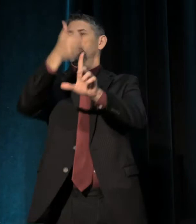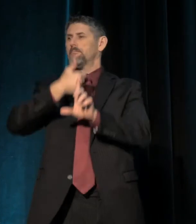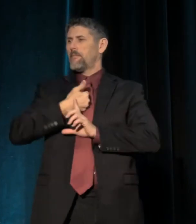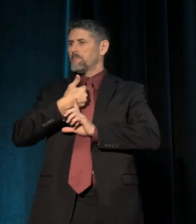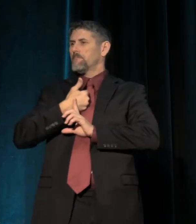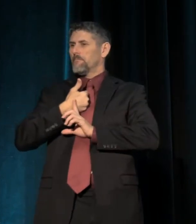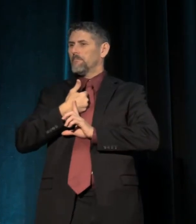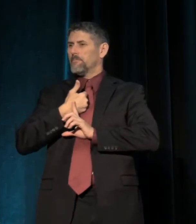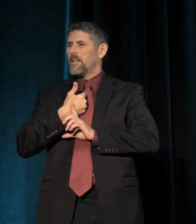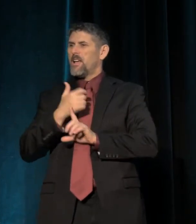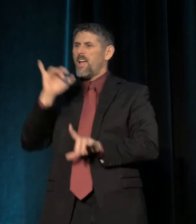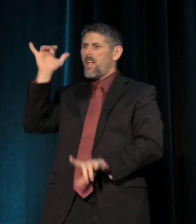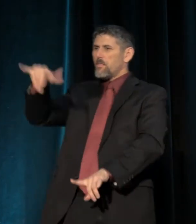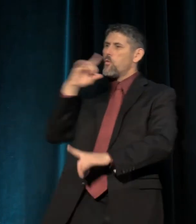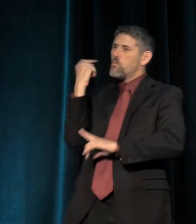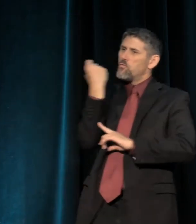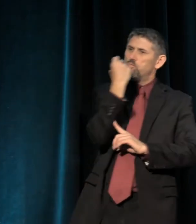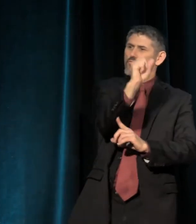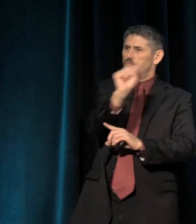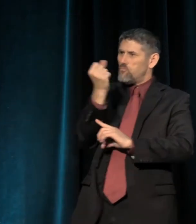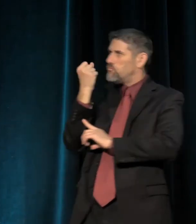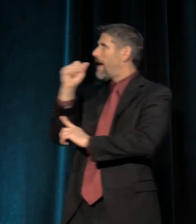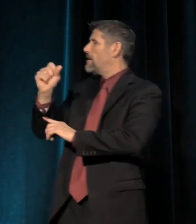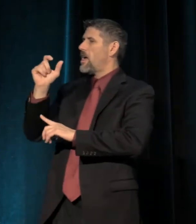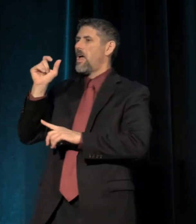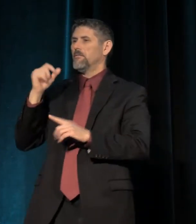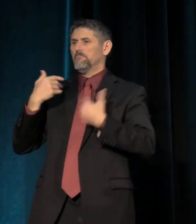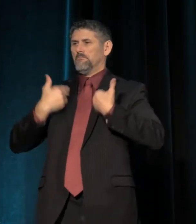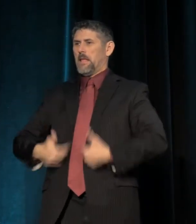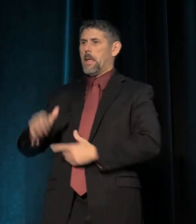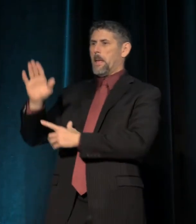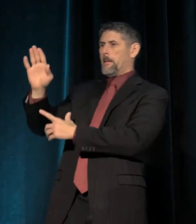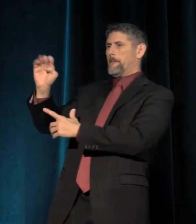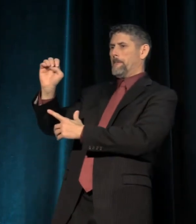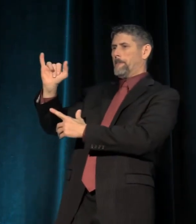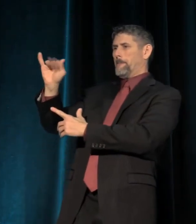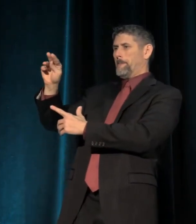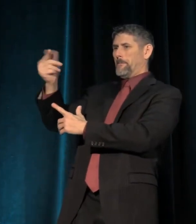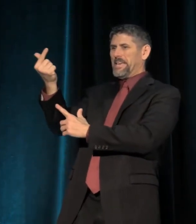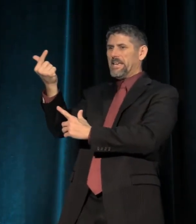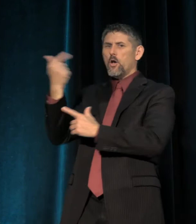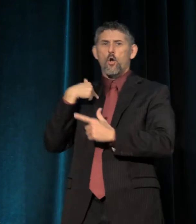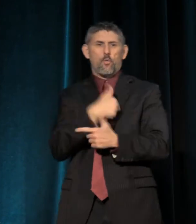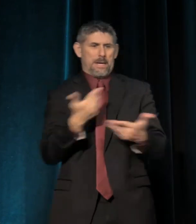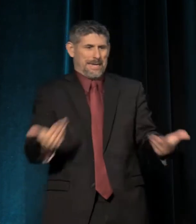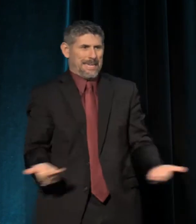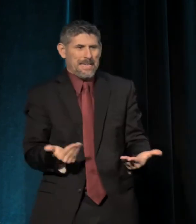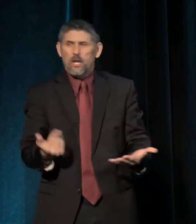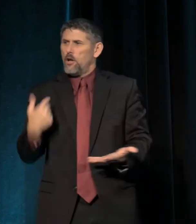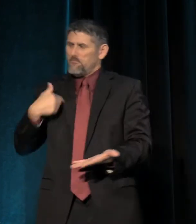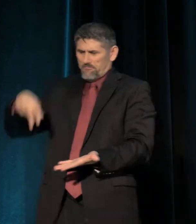These were revolutions of being. They said, "We are here, we've always been here."